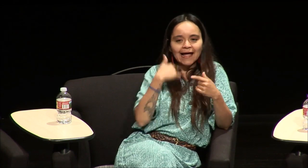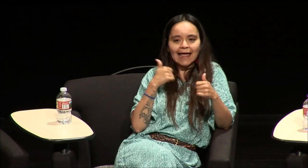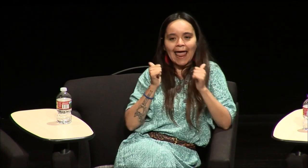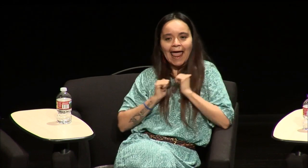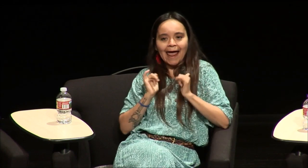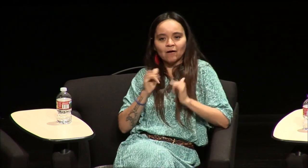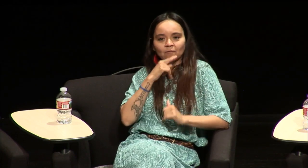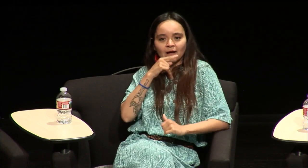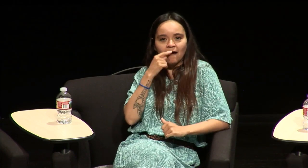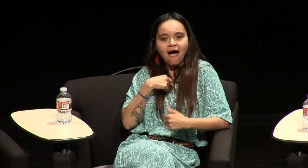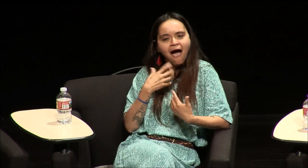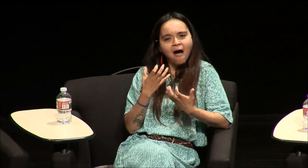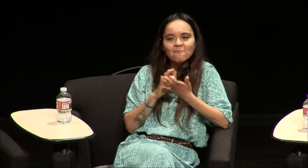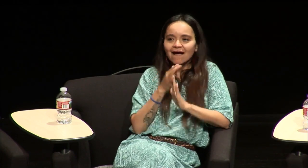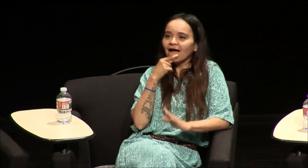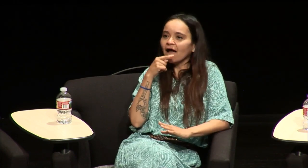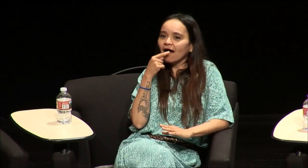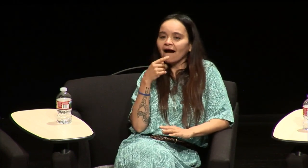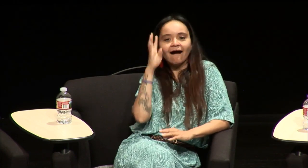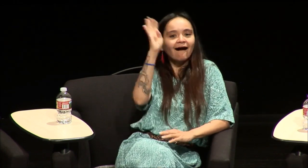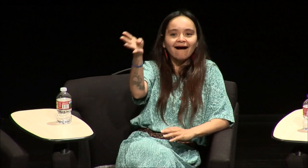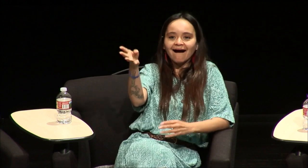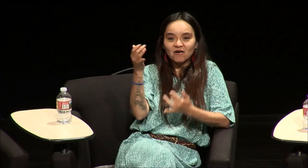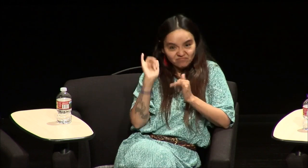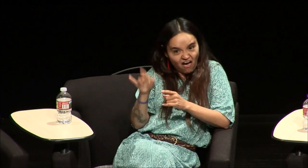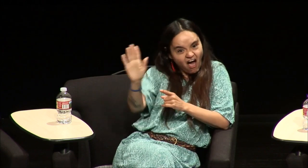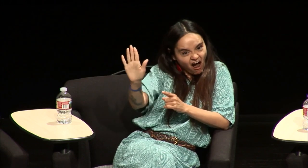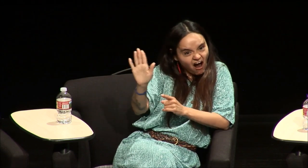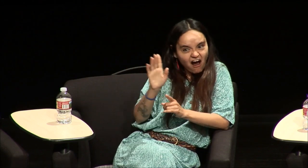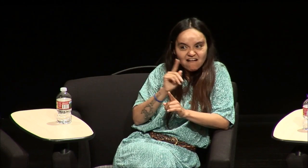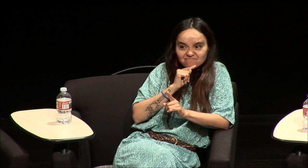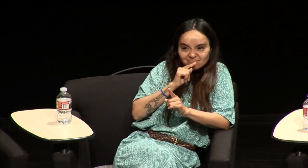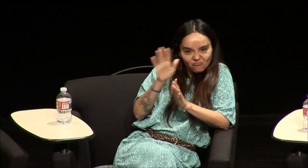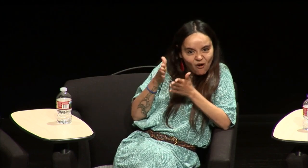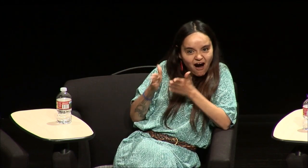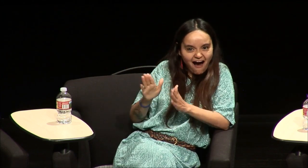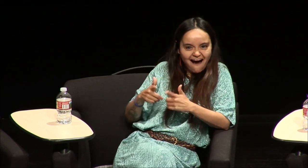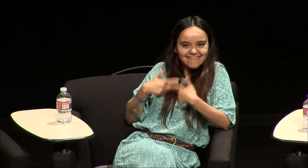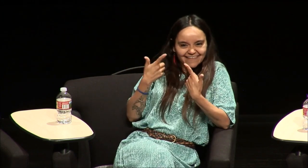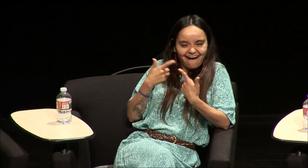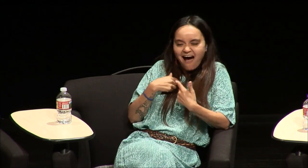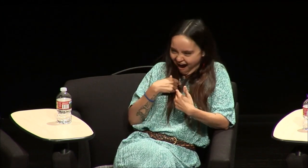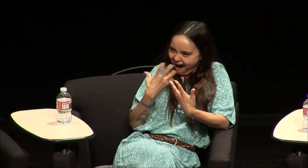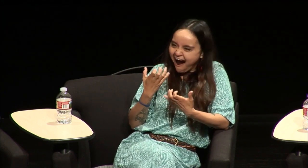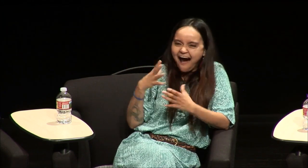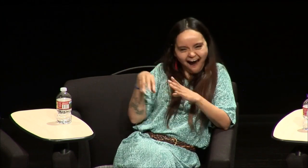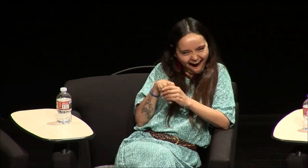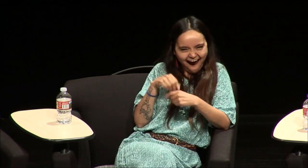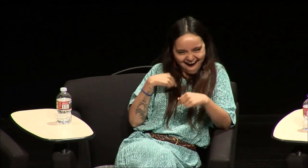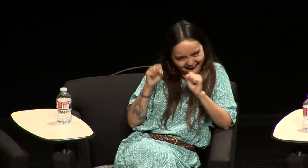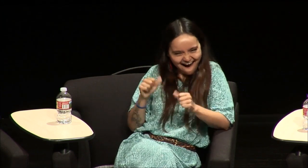sister's facial expression and I could like act like I was hearing I like pretend like I was hearing to see if I can like do it the hearing way and I was